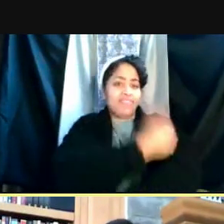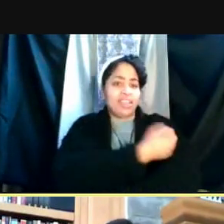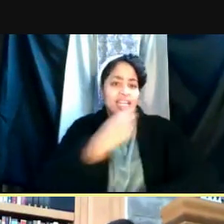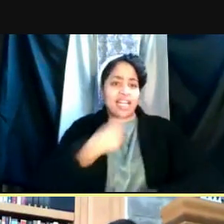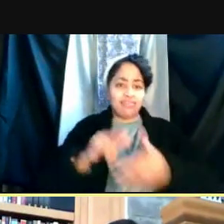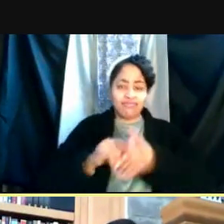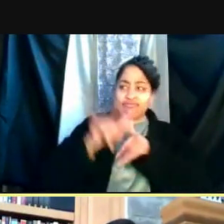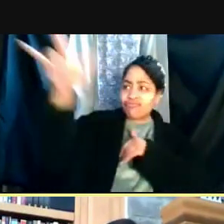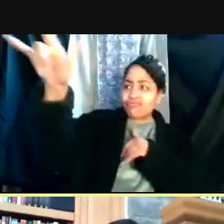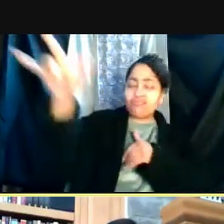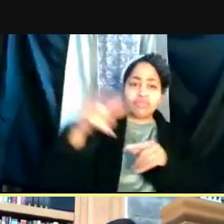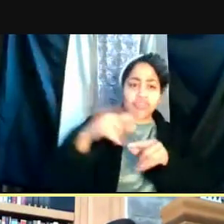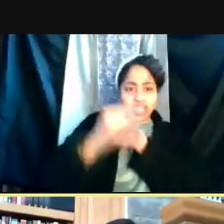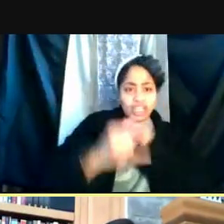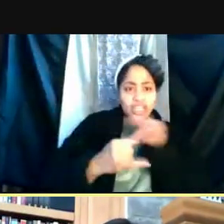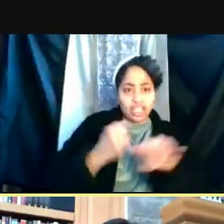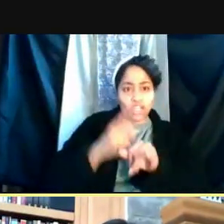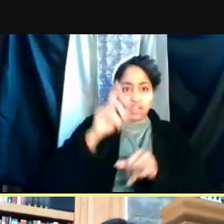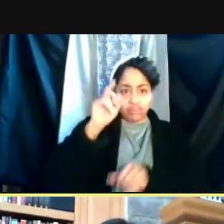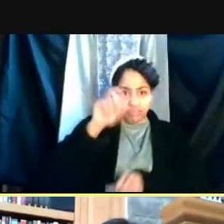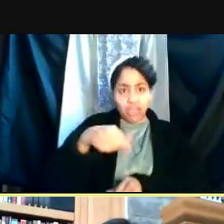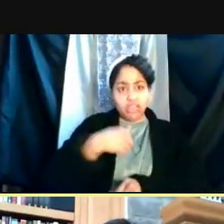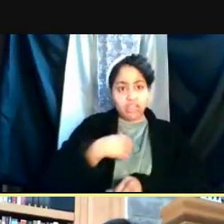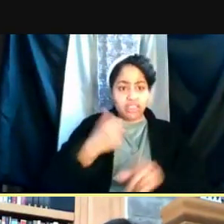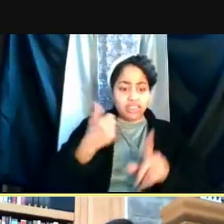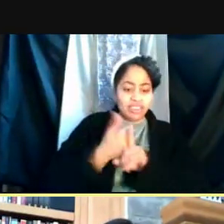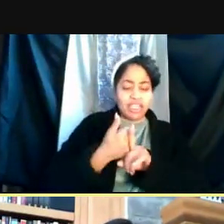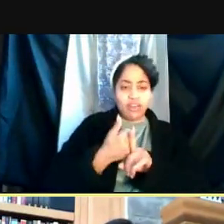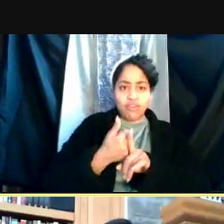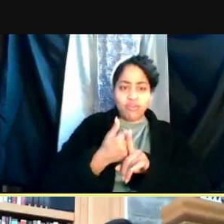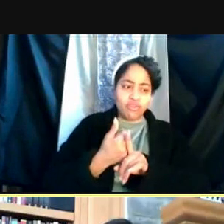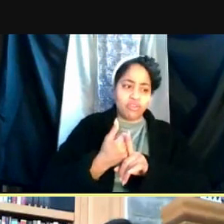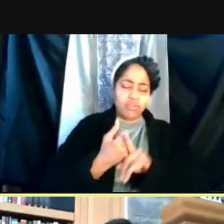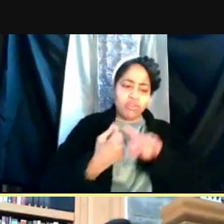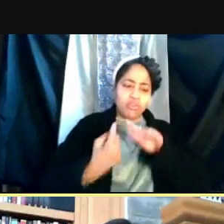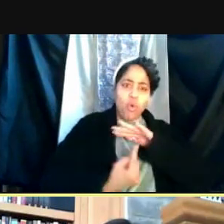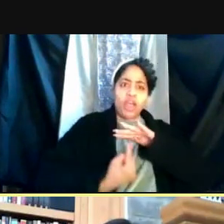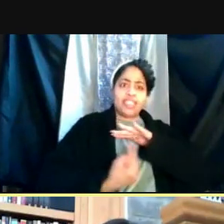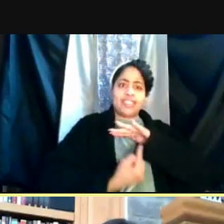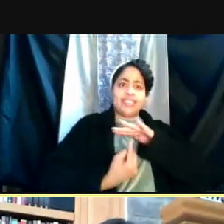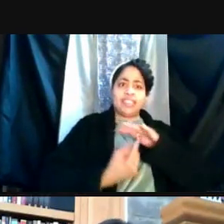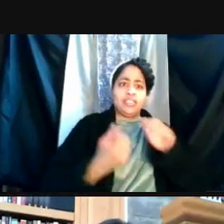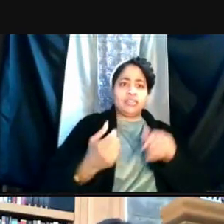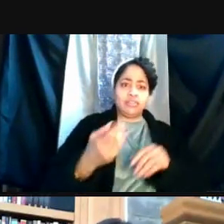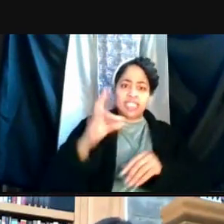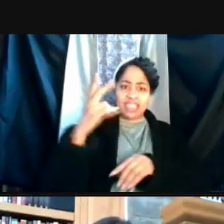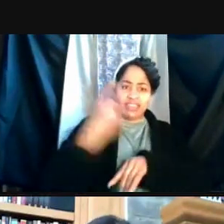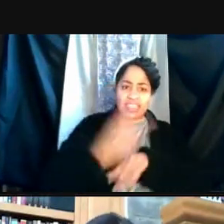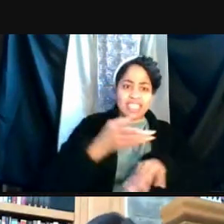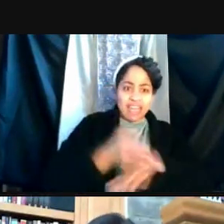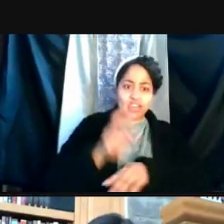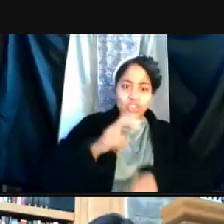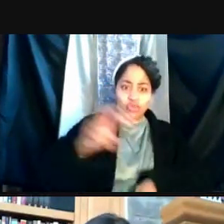would I have to self-quarantine for seven days after travel?" Well, right now we don't have a way